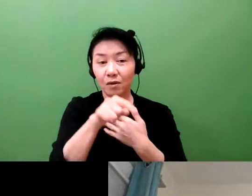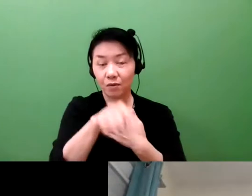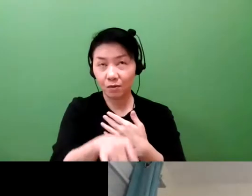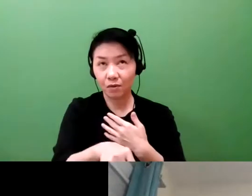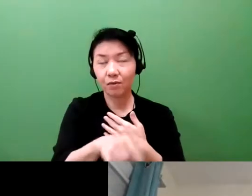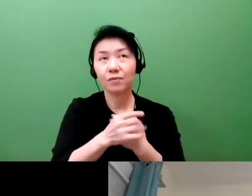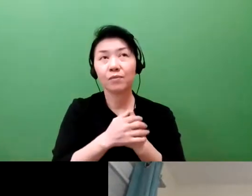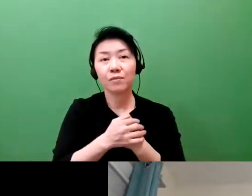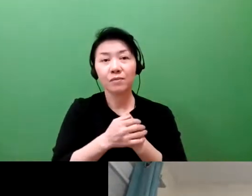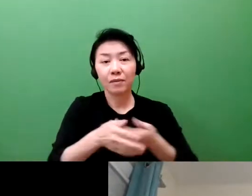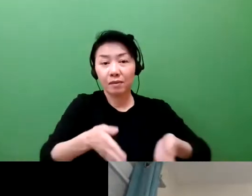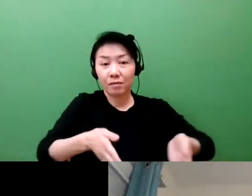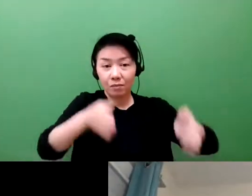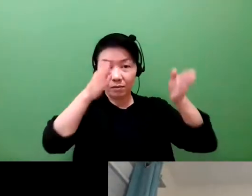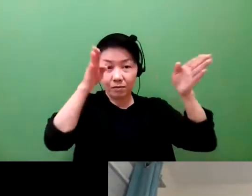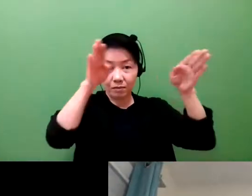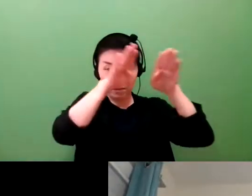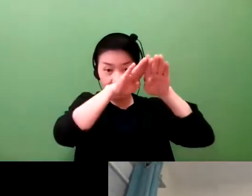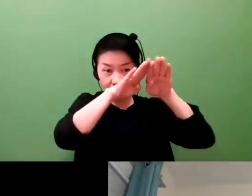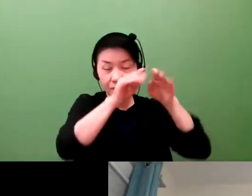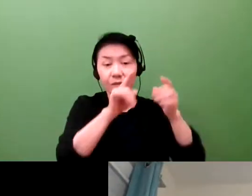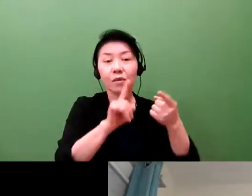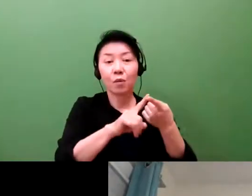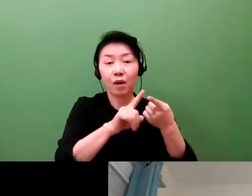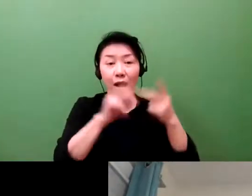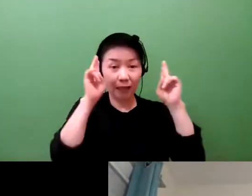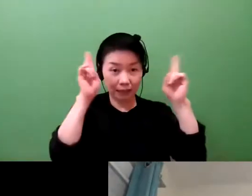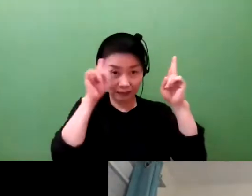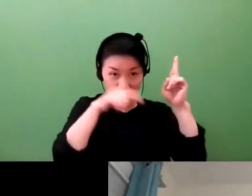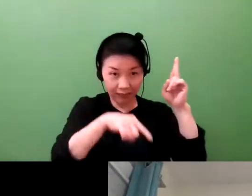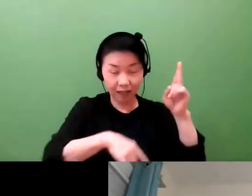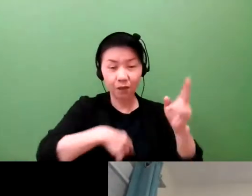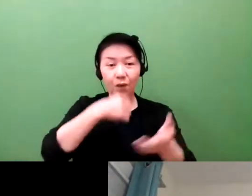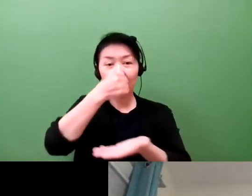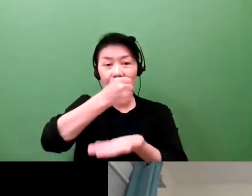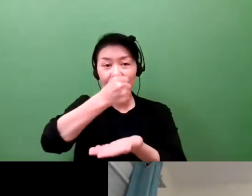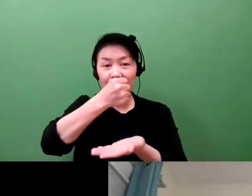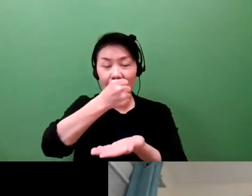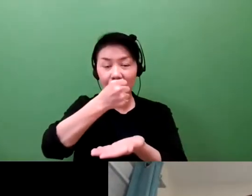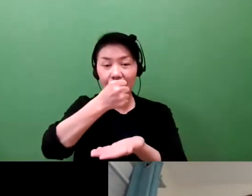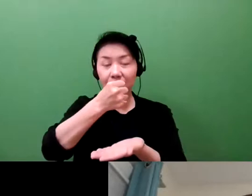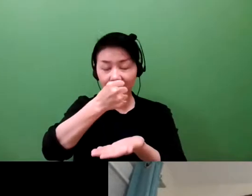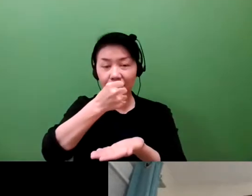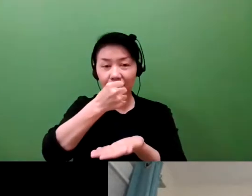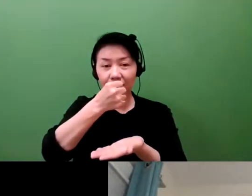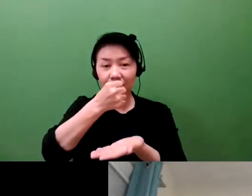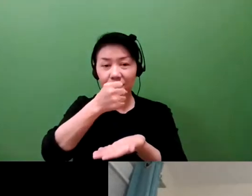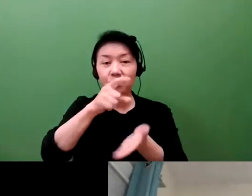as long as it still had the trademark rights, it could rebuild the next day.